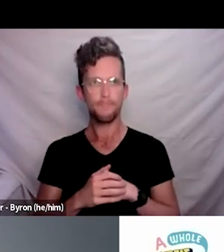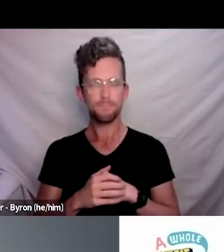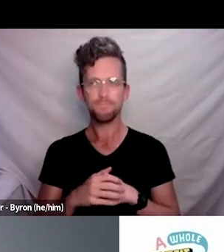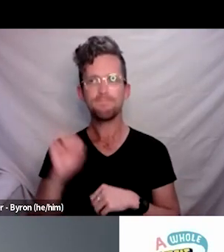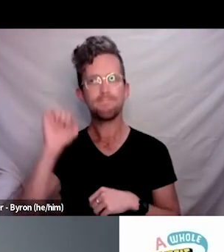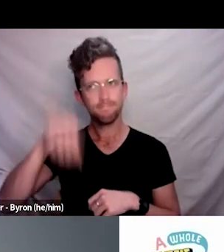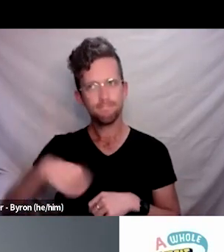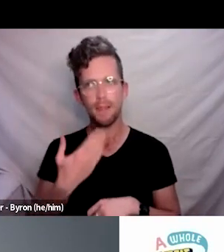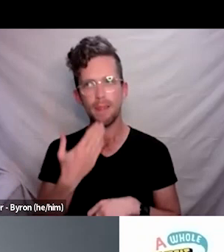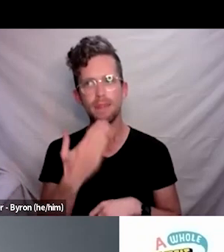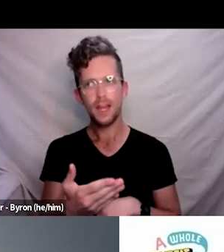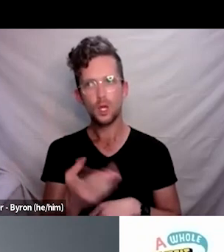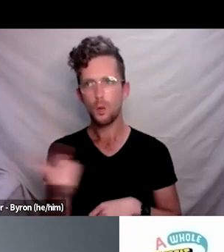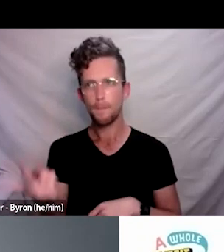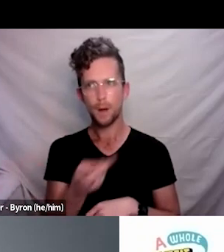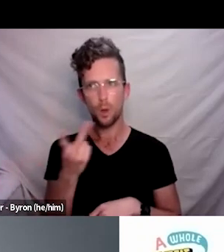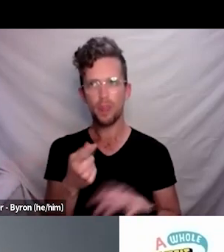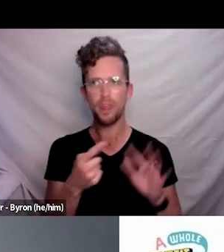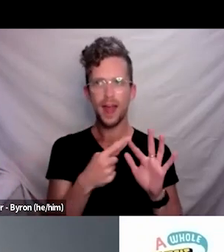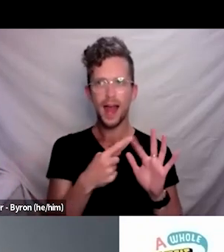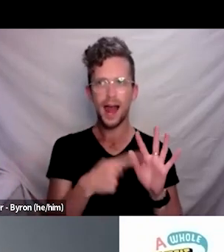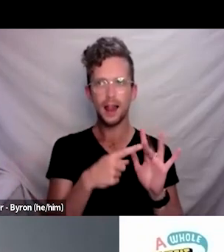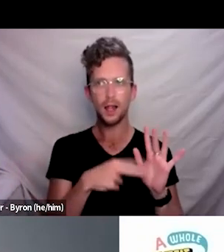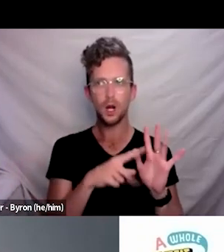and thanks Elinor for sharing your experience